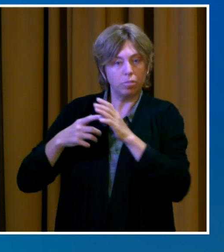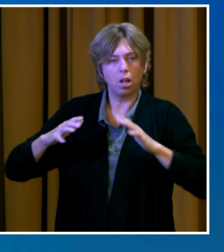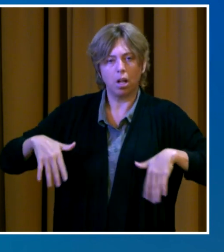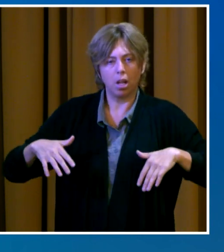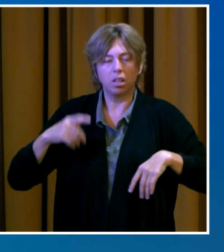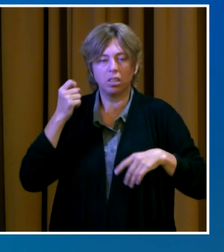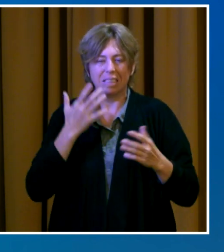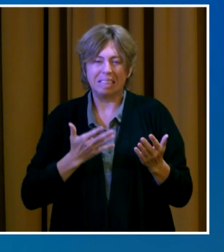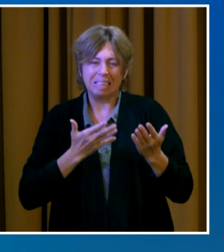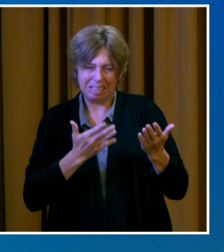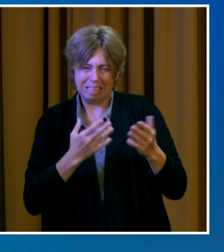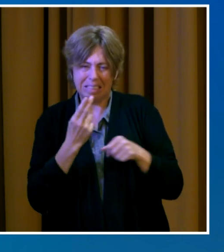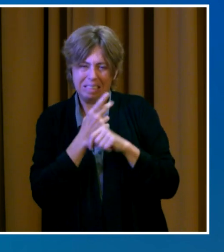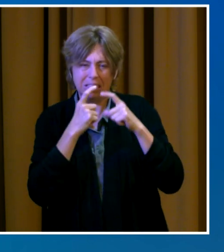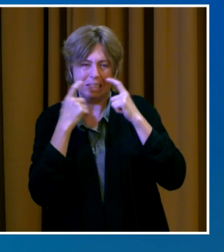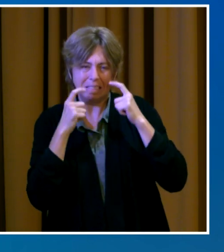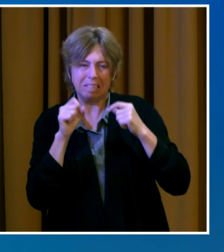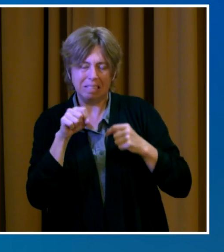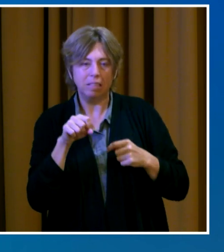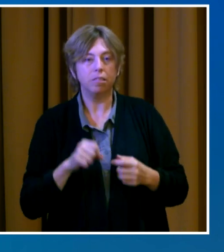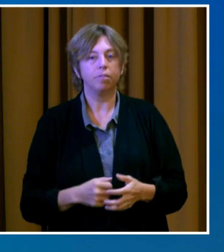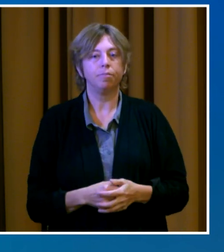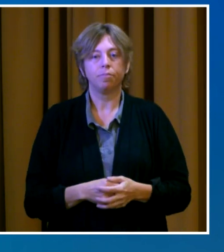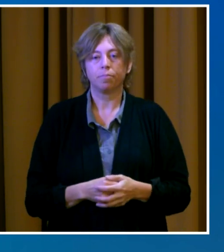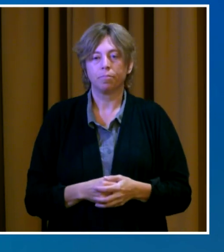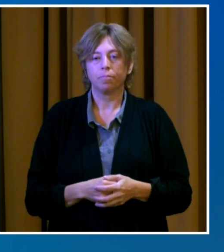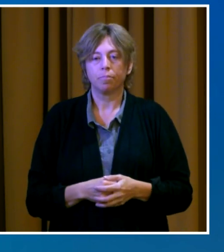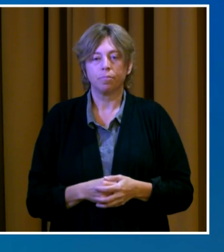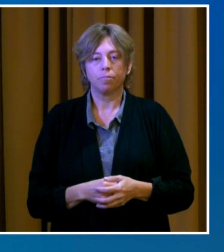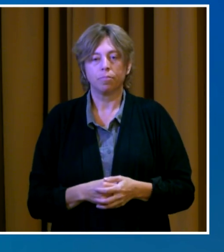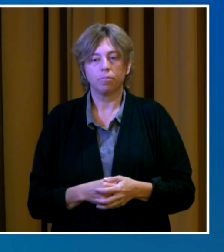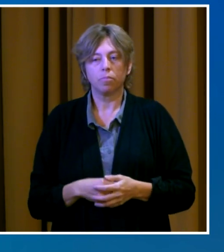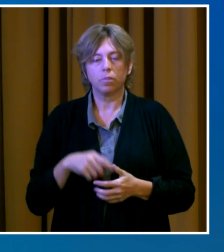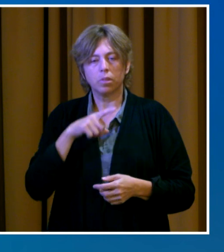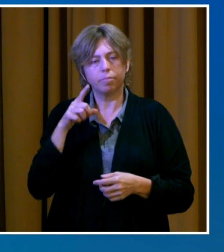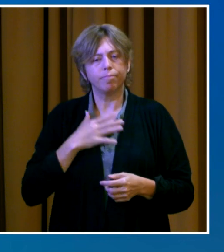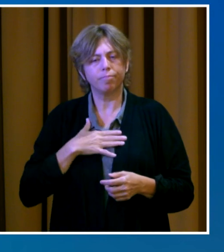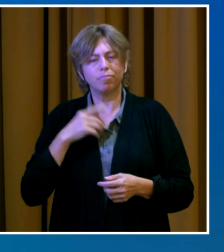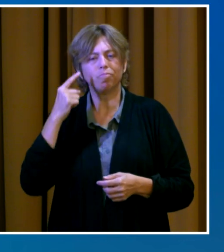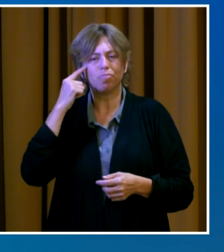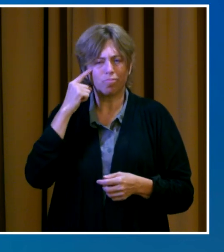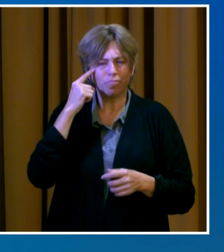consider your risks and what's at stake if our case rates continue to climb.